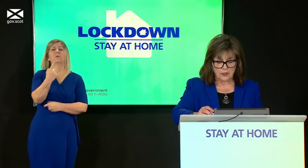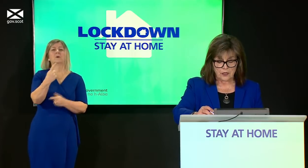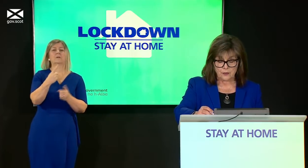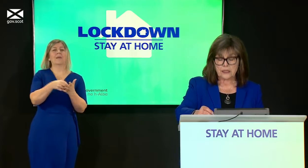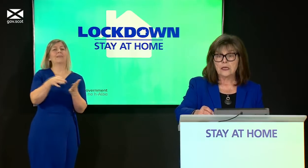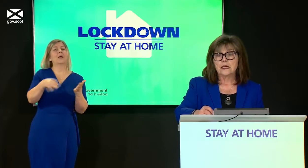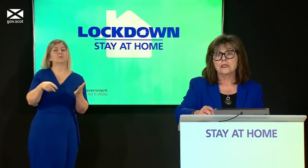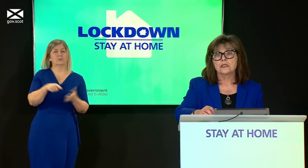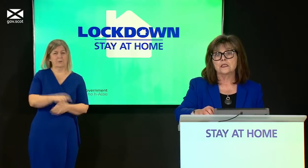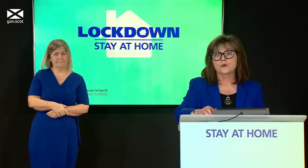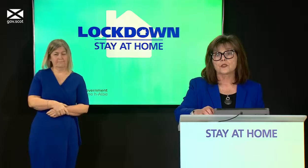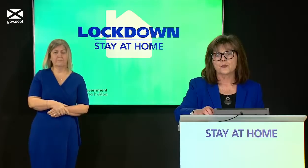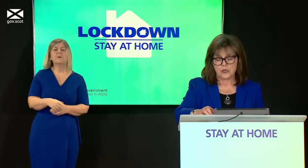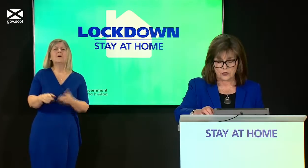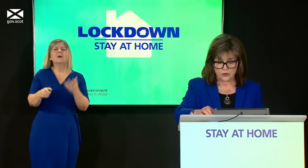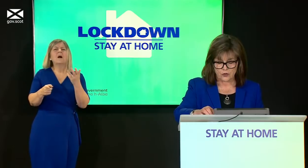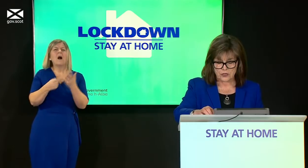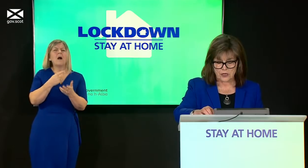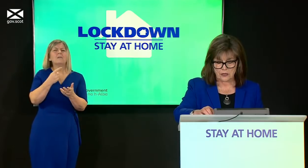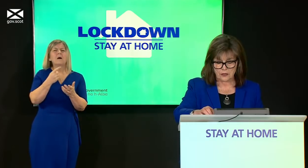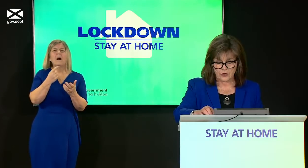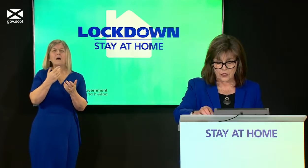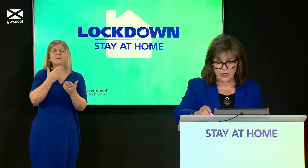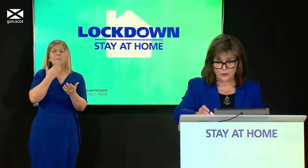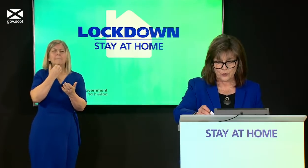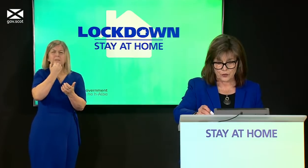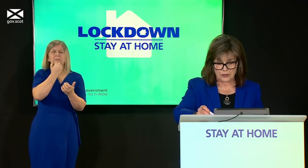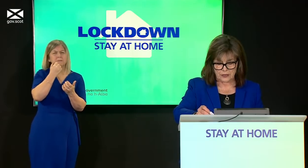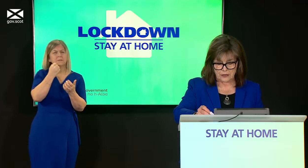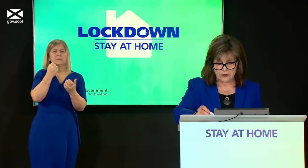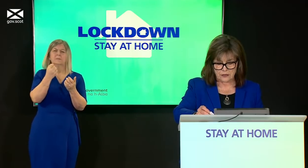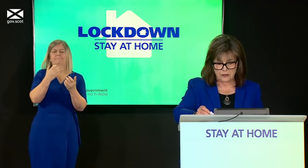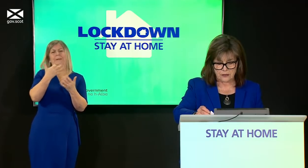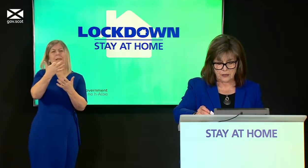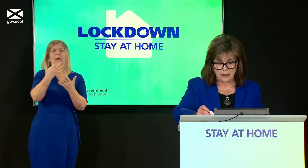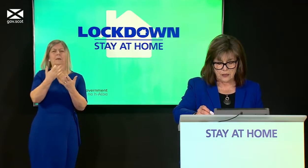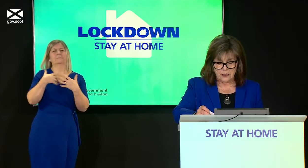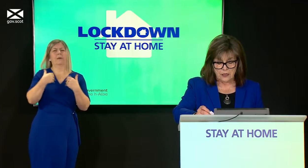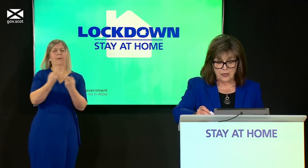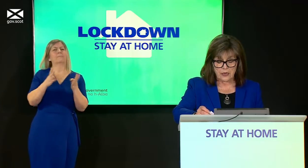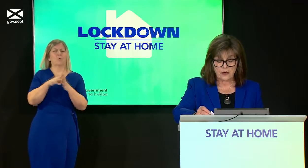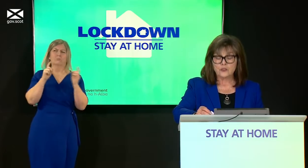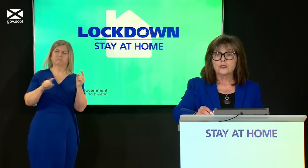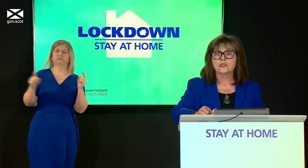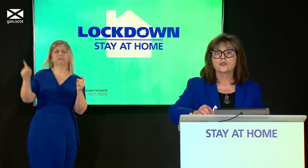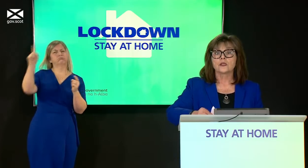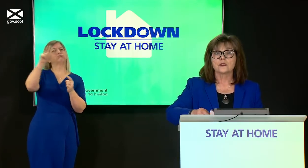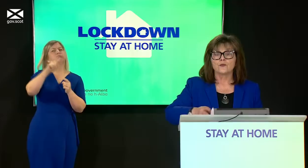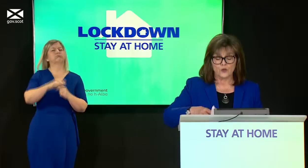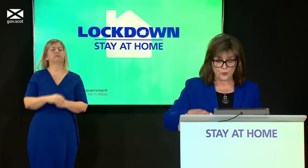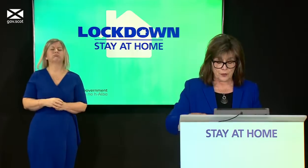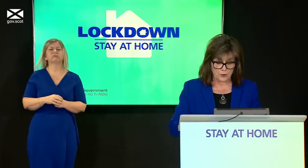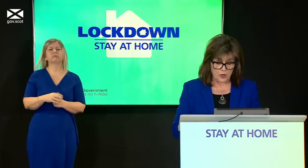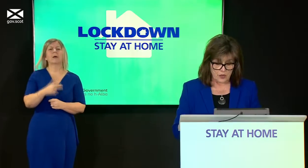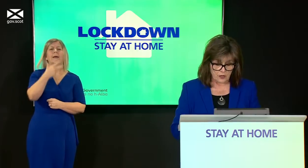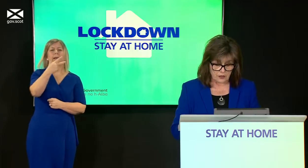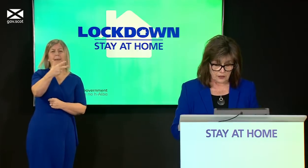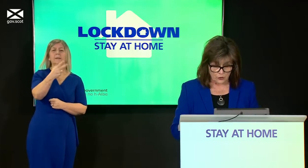the remaining cases were spread across nine other health board areas 824 people are currently in